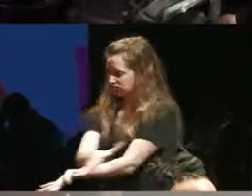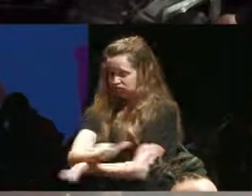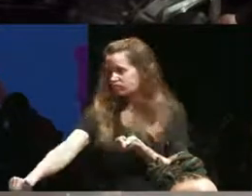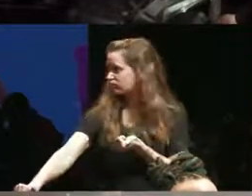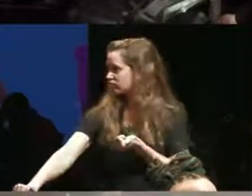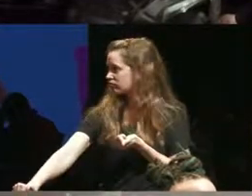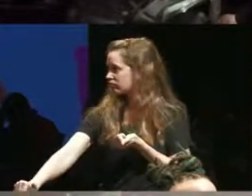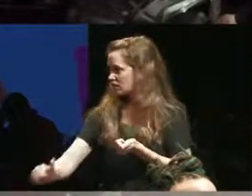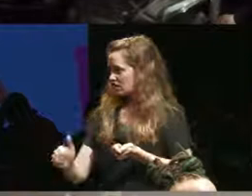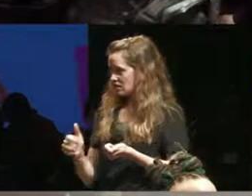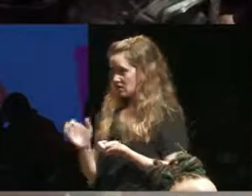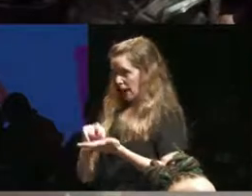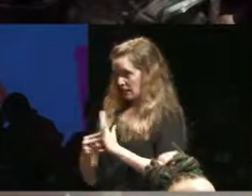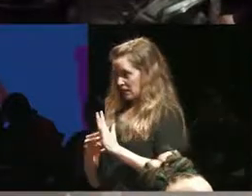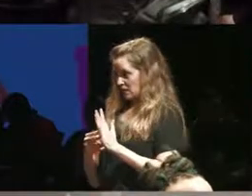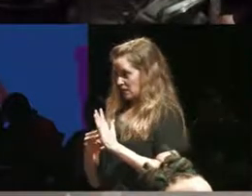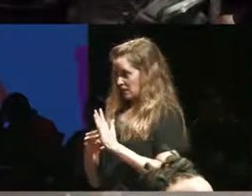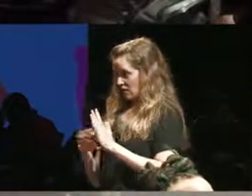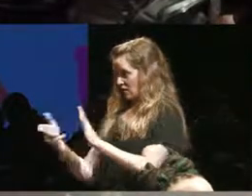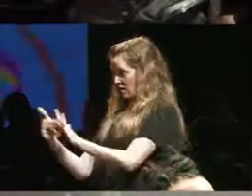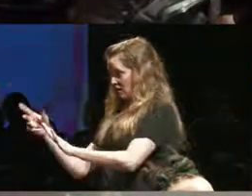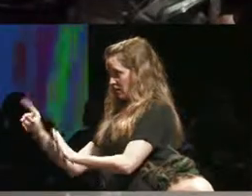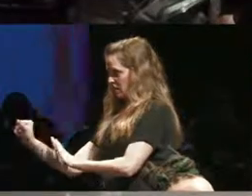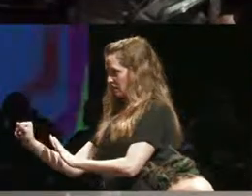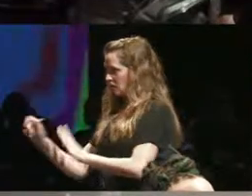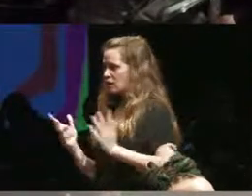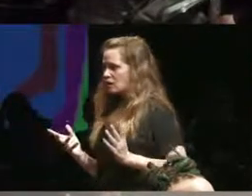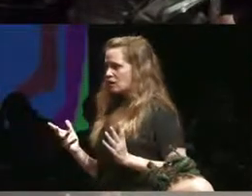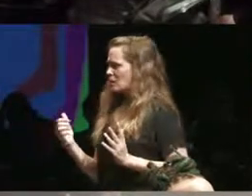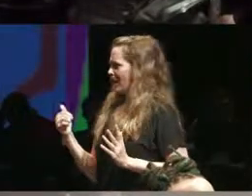there but I because I'm all of those and Canada is making me so confused of